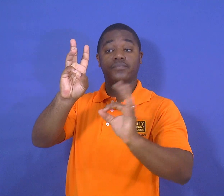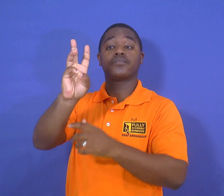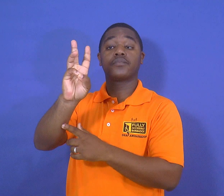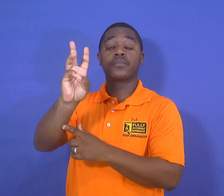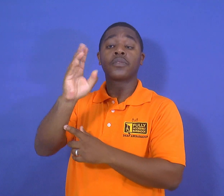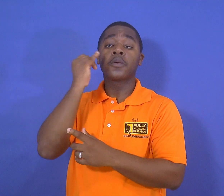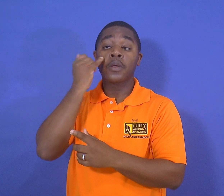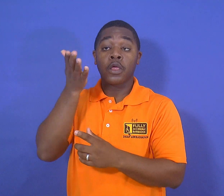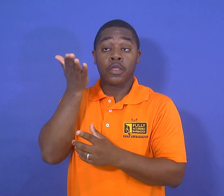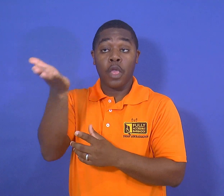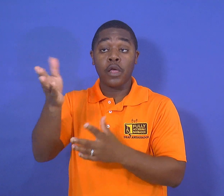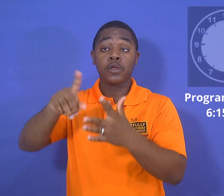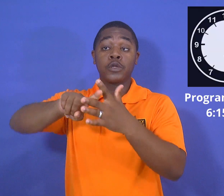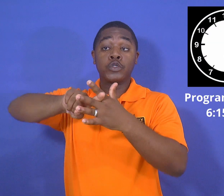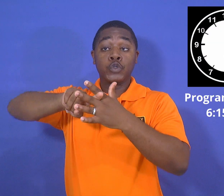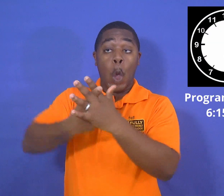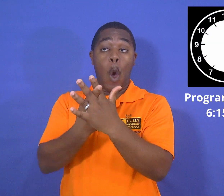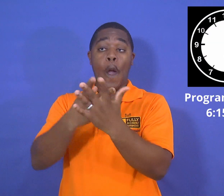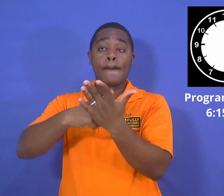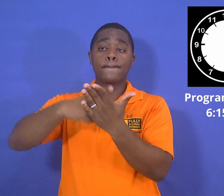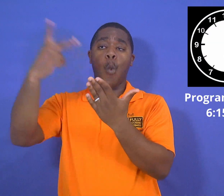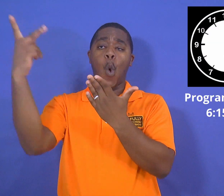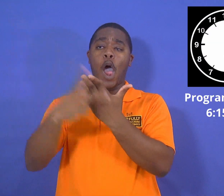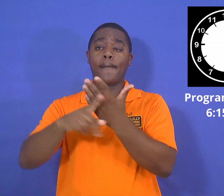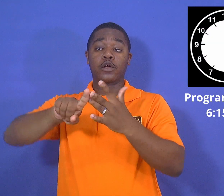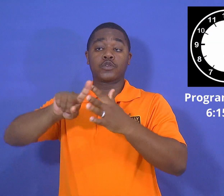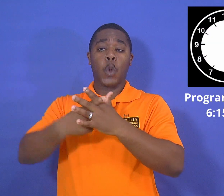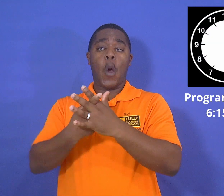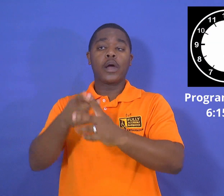the concert begins at 6:15pm in the evening